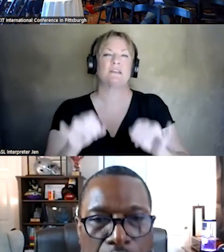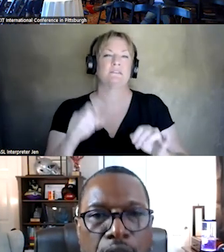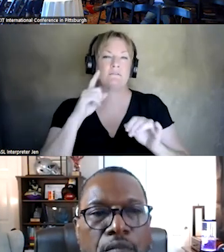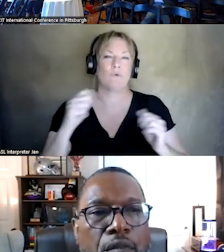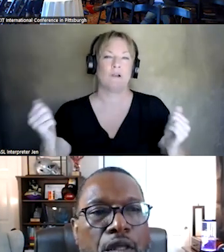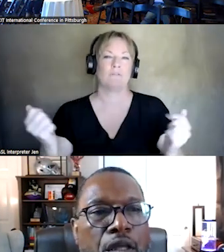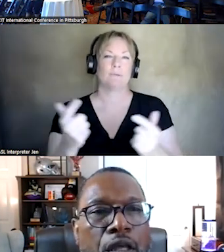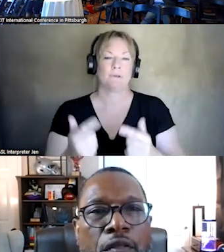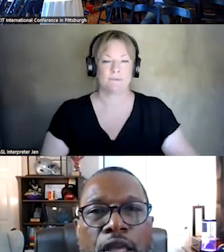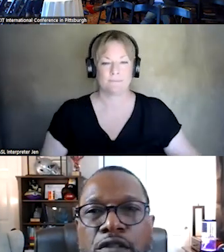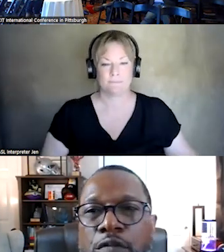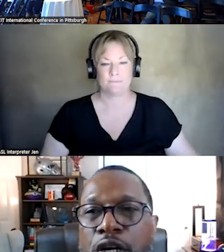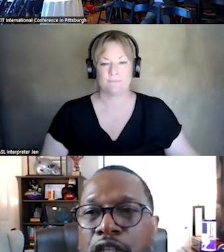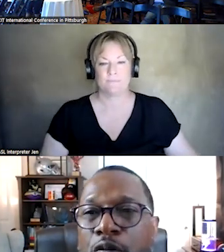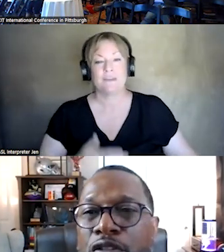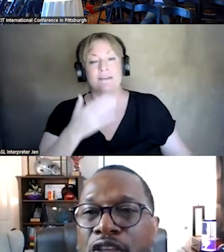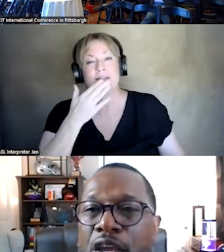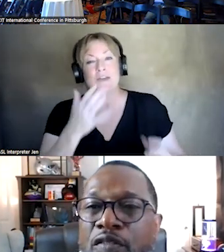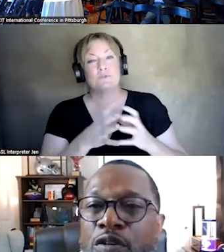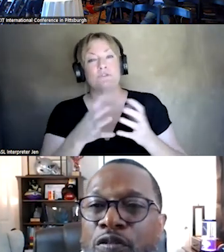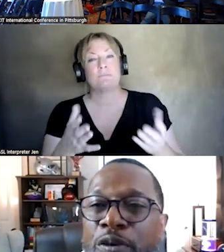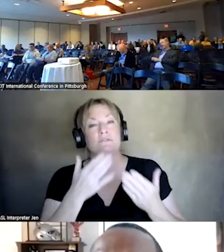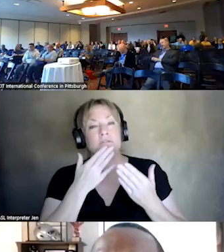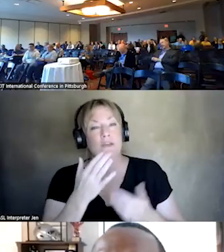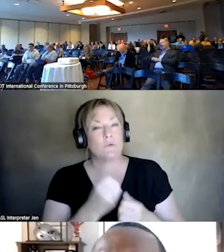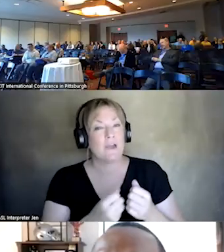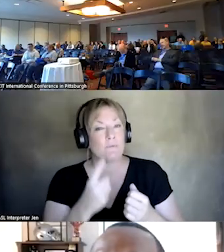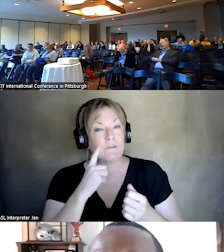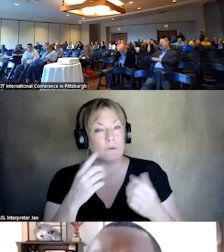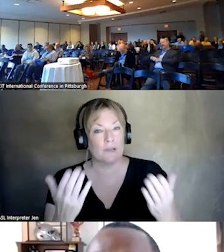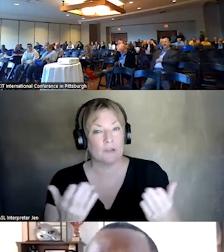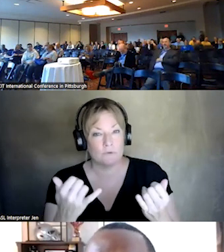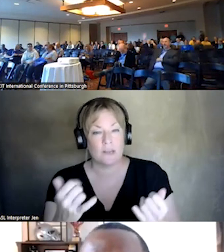THANK YOU SO MUCH. WE THANK EVERYONE FOR BEING WITH US TODAY FOR OUR CRISIS JAM.